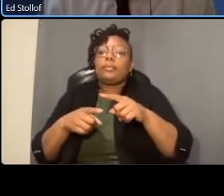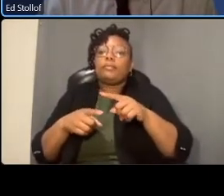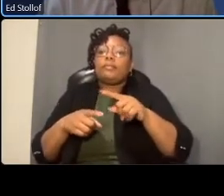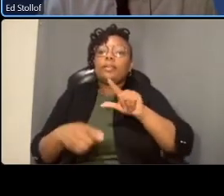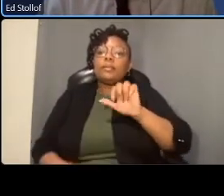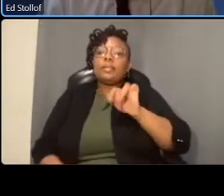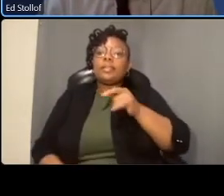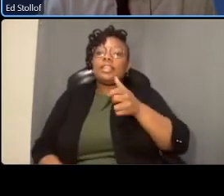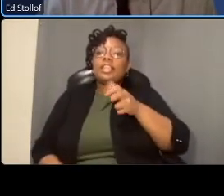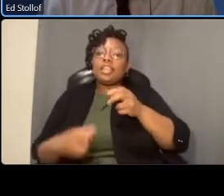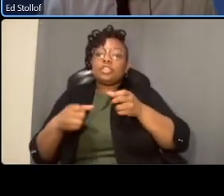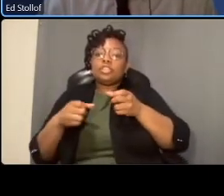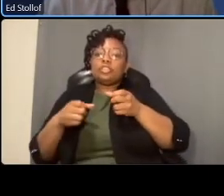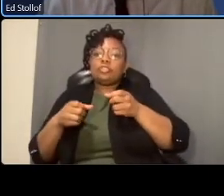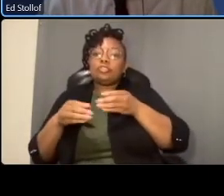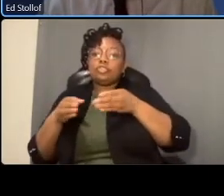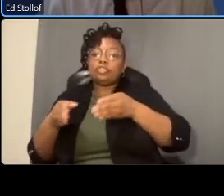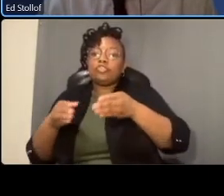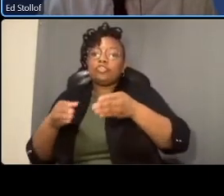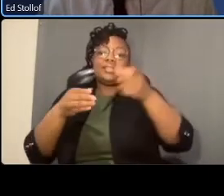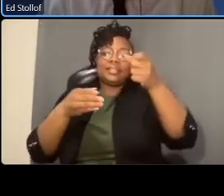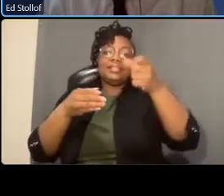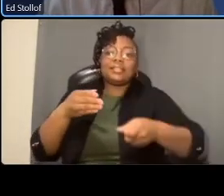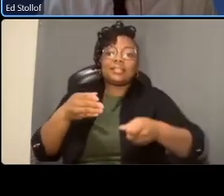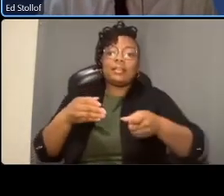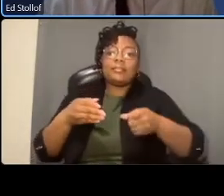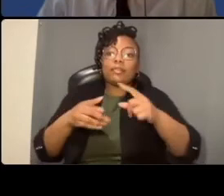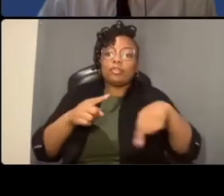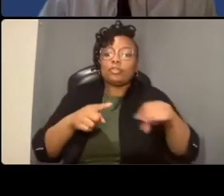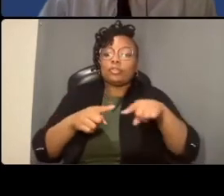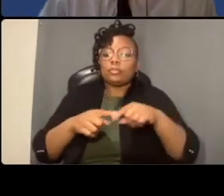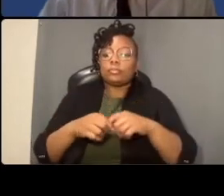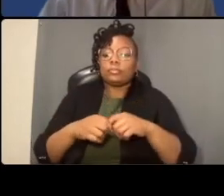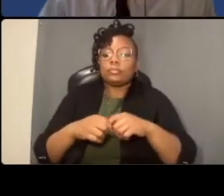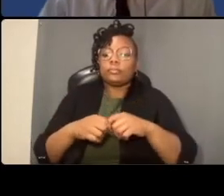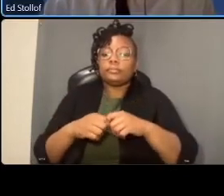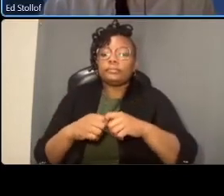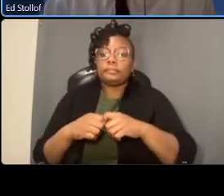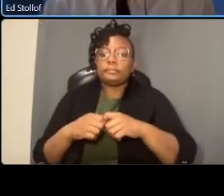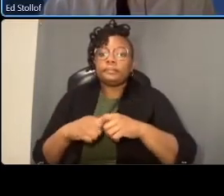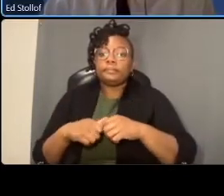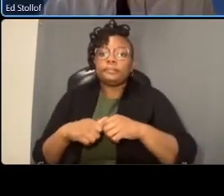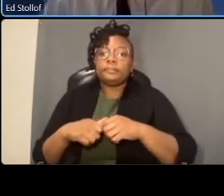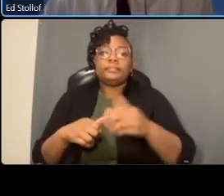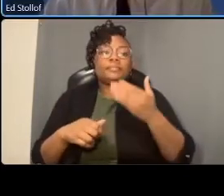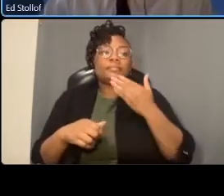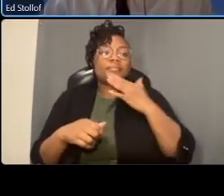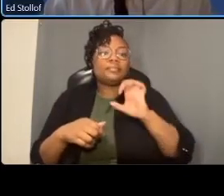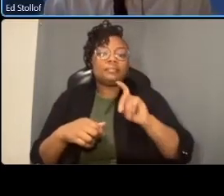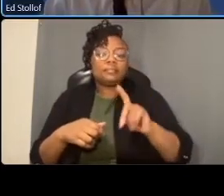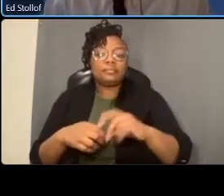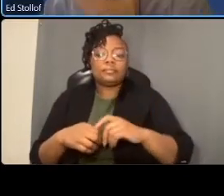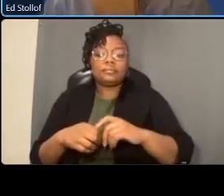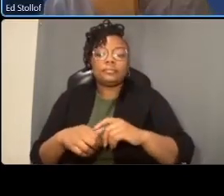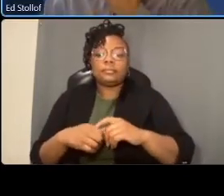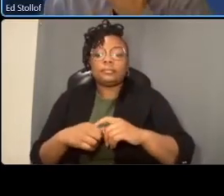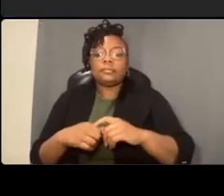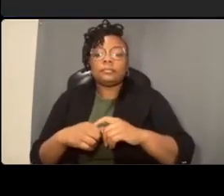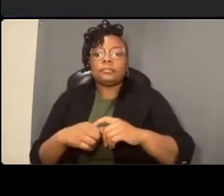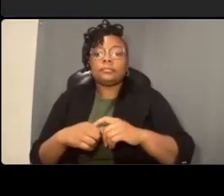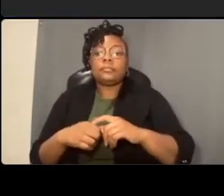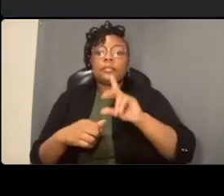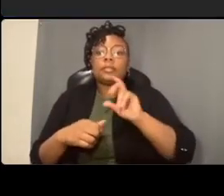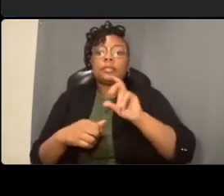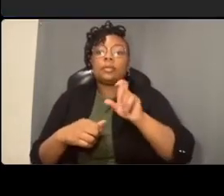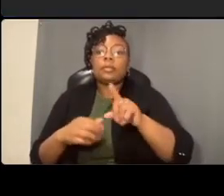uh question for max is there any way to get this in place sooner than 2025 i think you saw in our